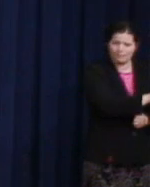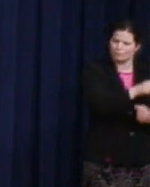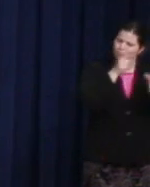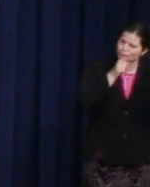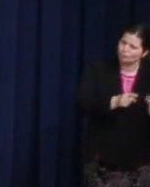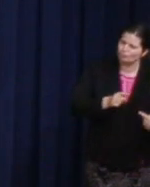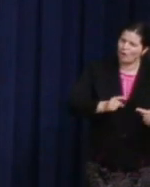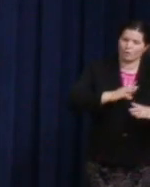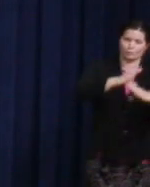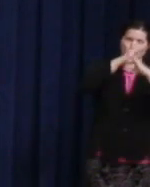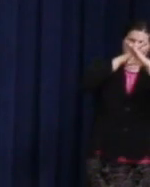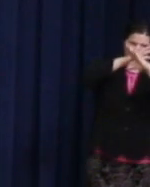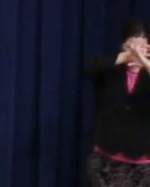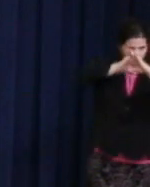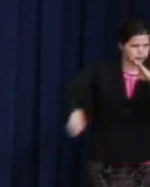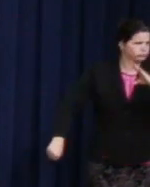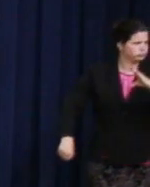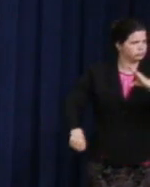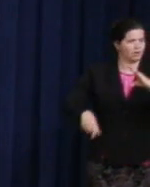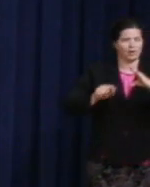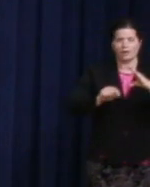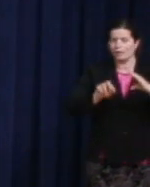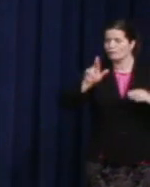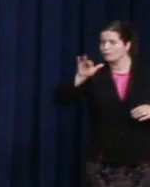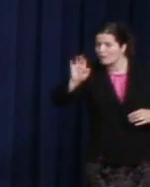on race, gender, class and sexual orientation.